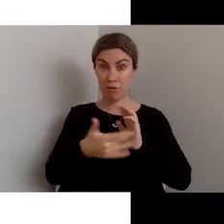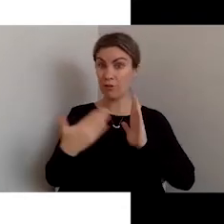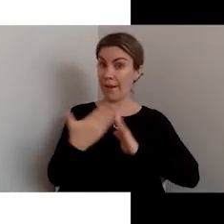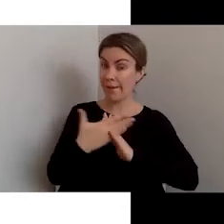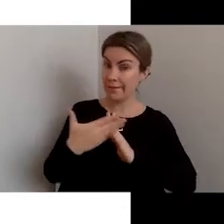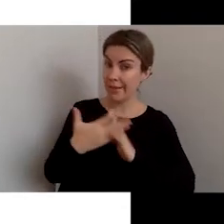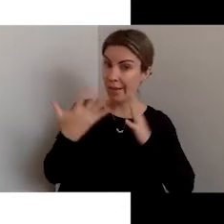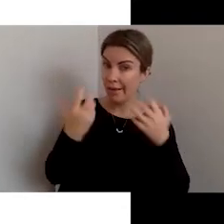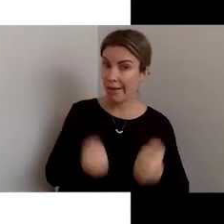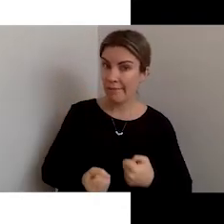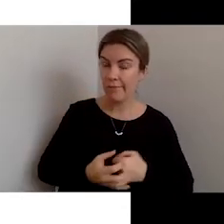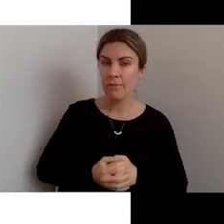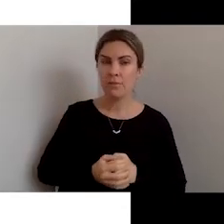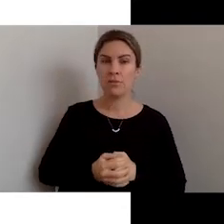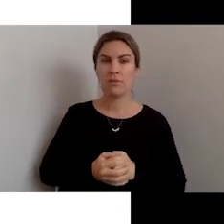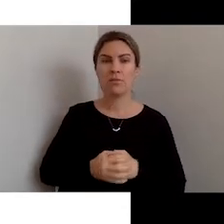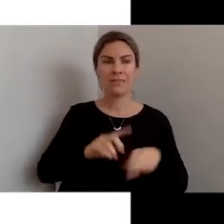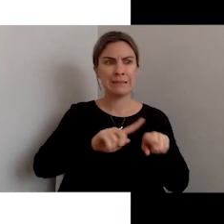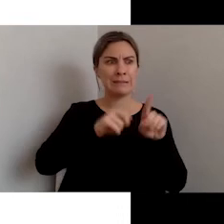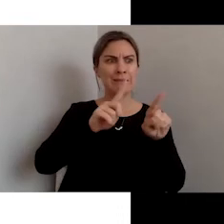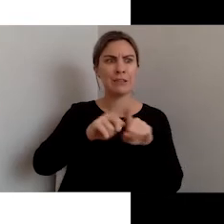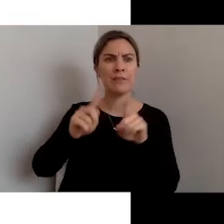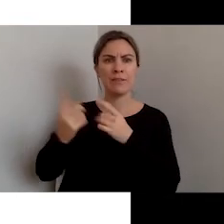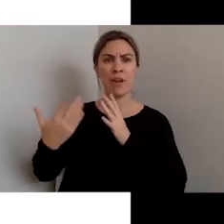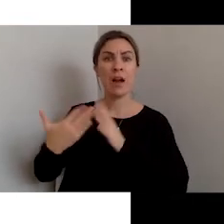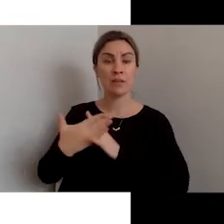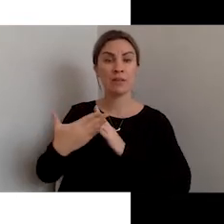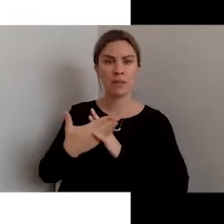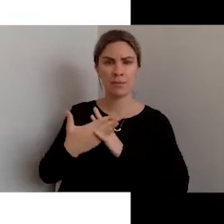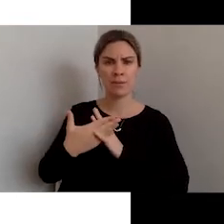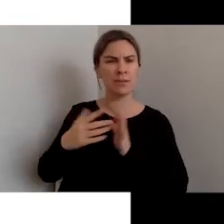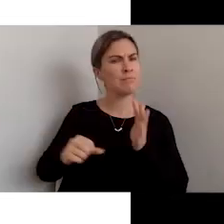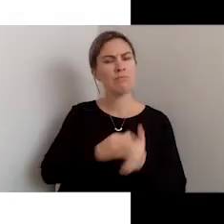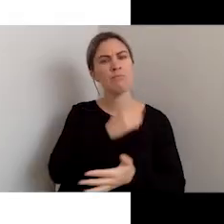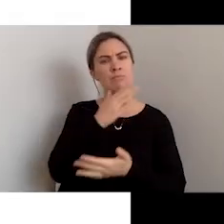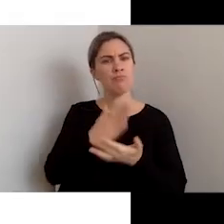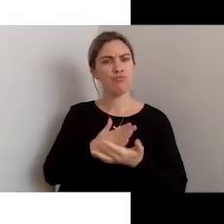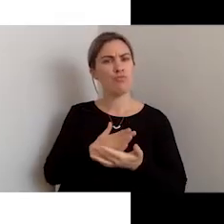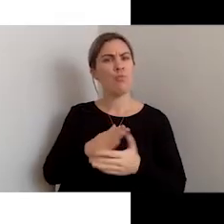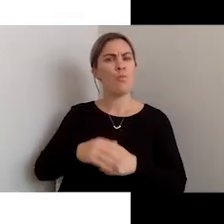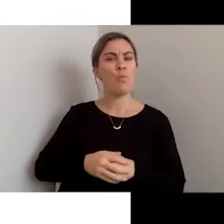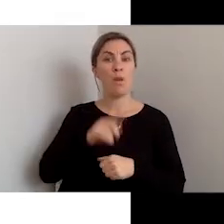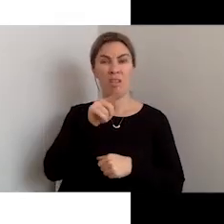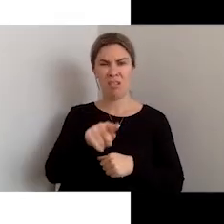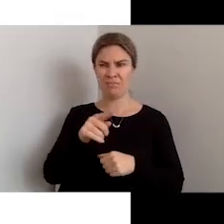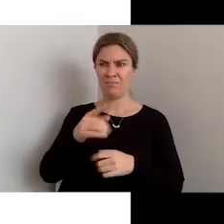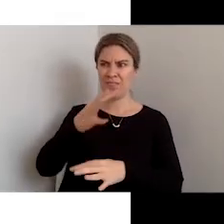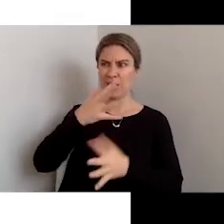other forms of accessibility is both socially progressive and financially